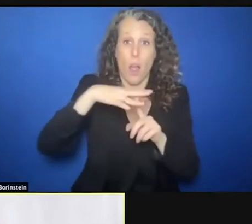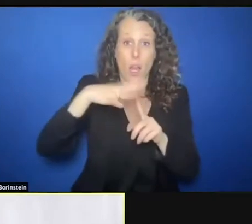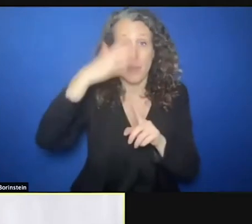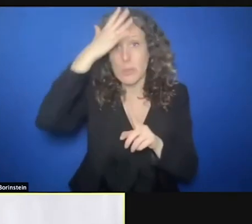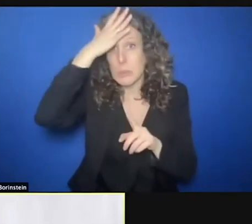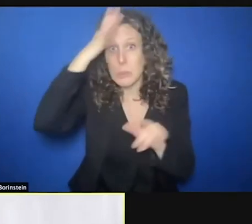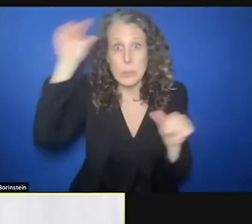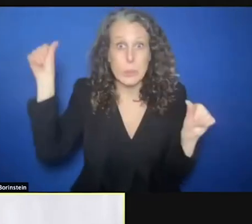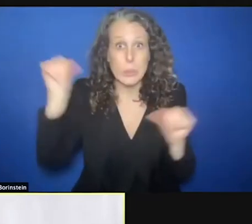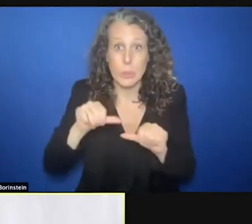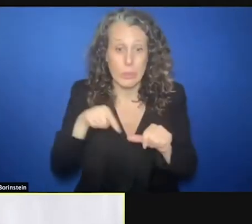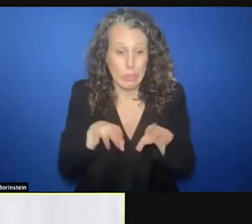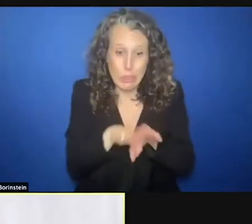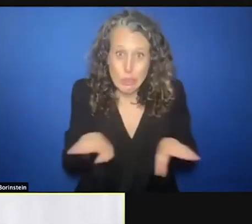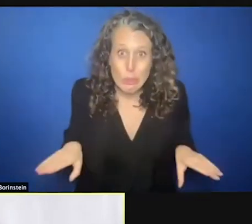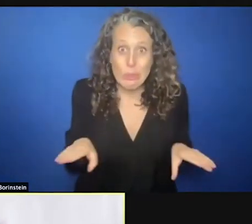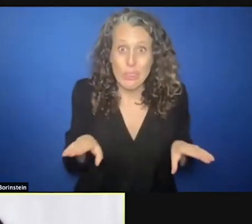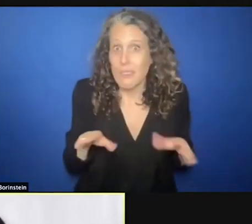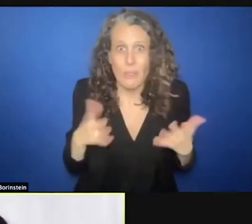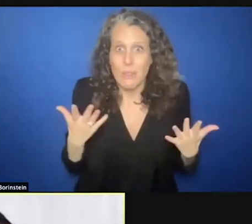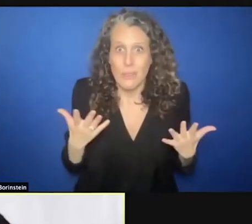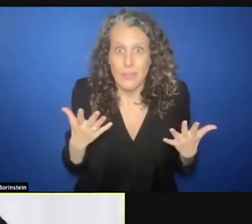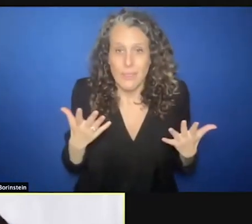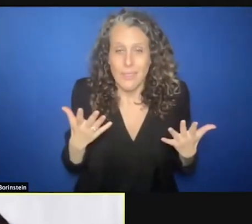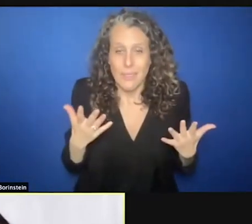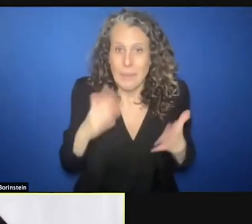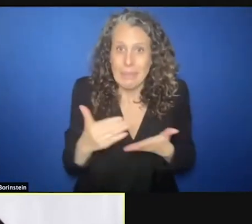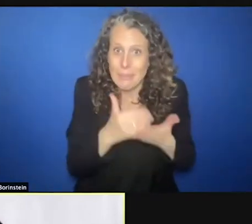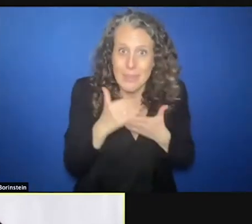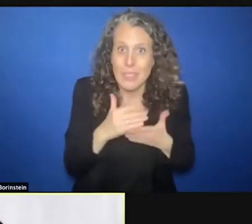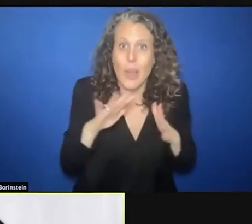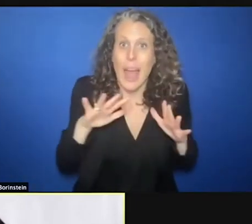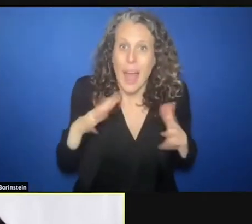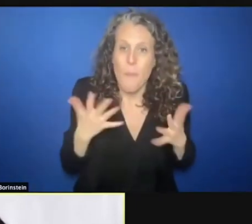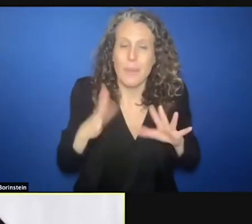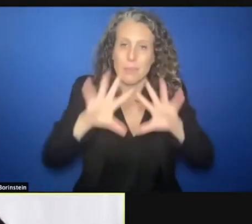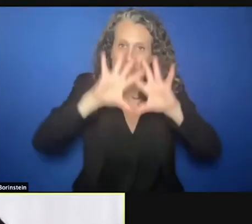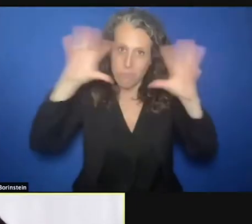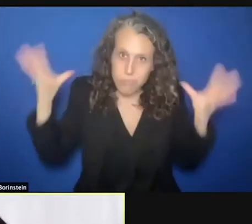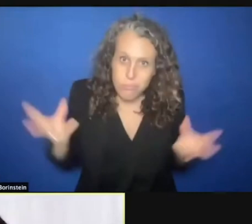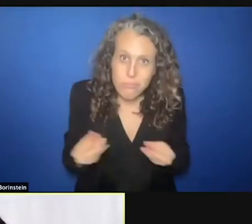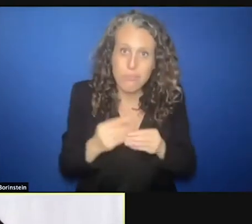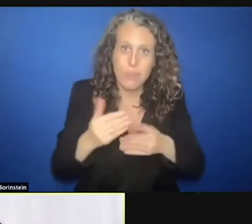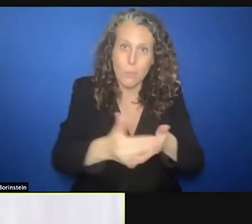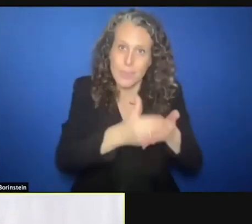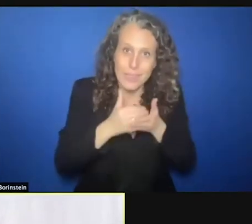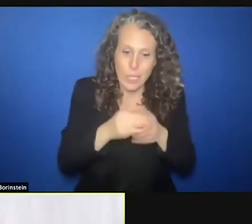at risk. So we need a comprehensive attention for the children and their families and for this we